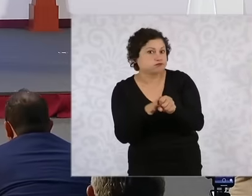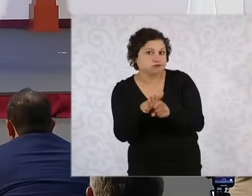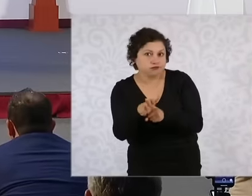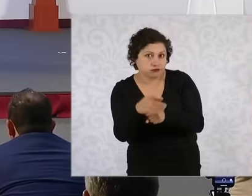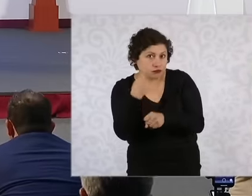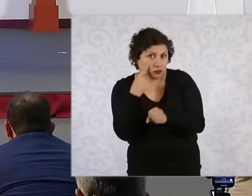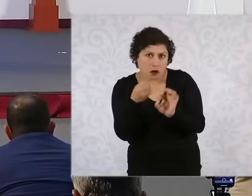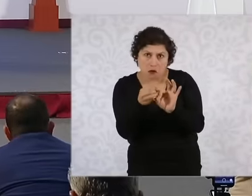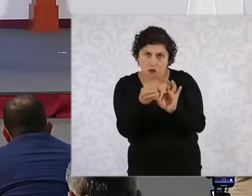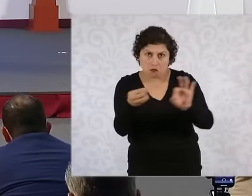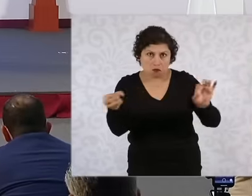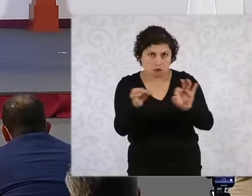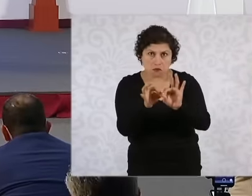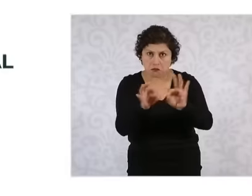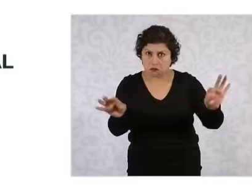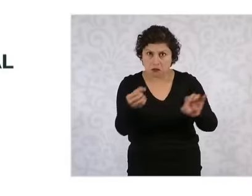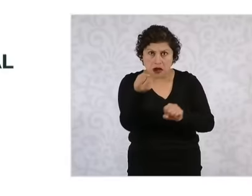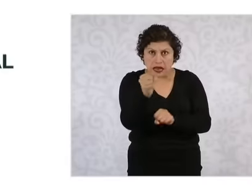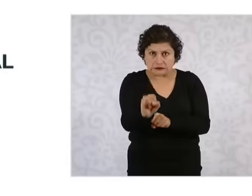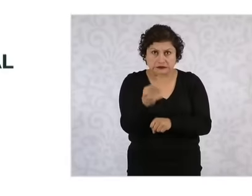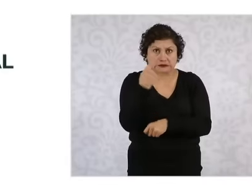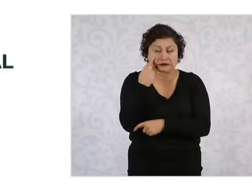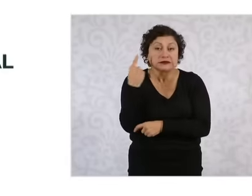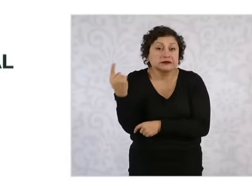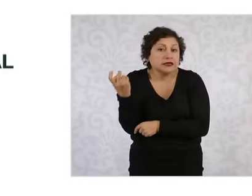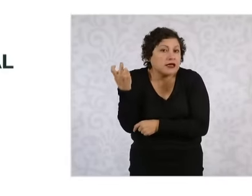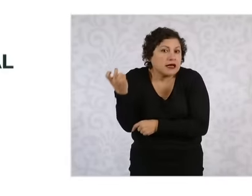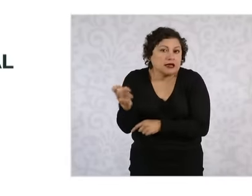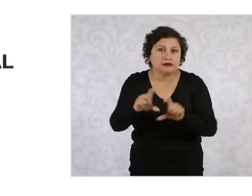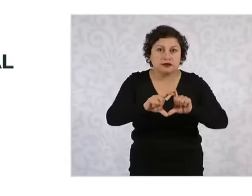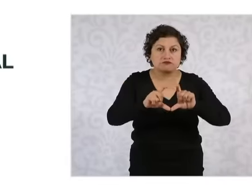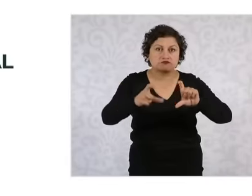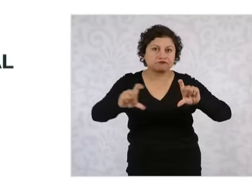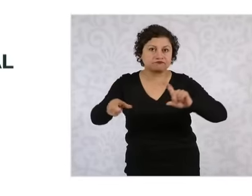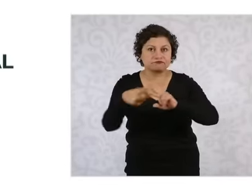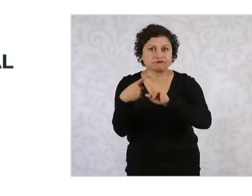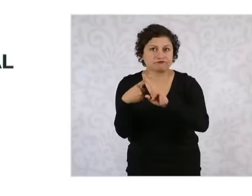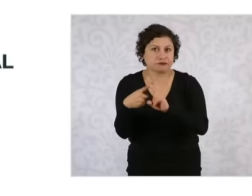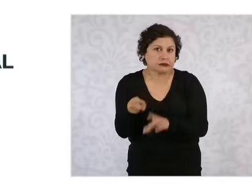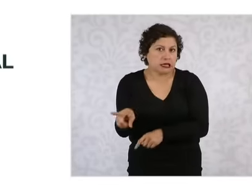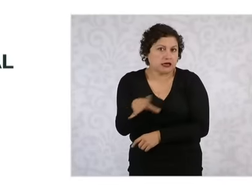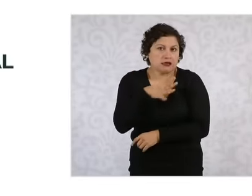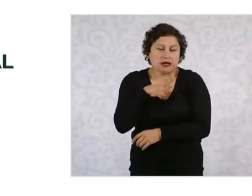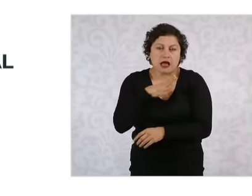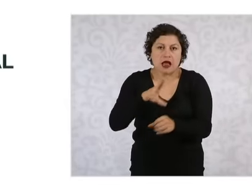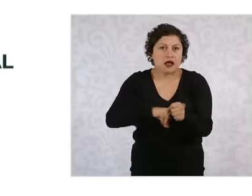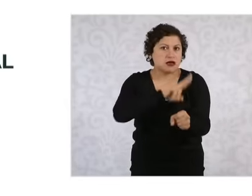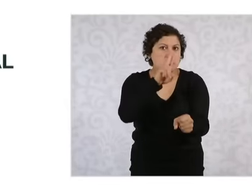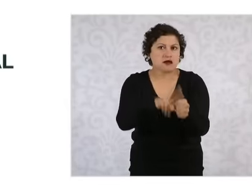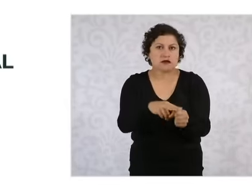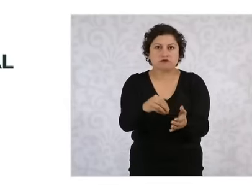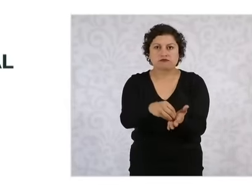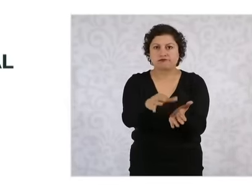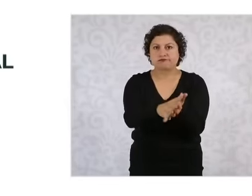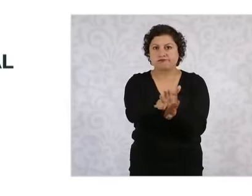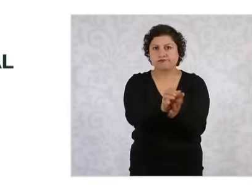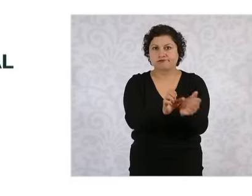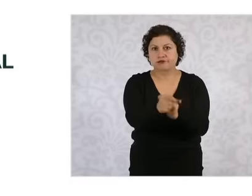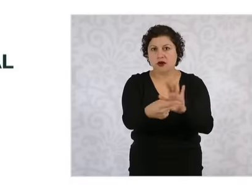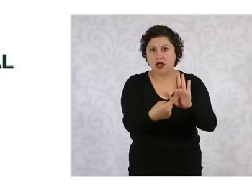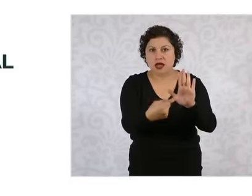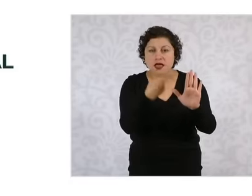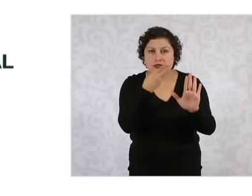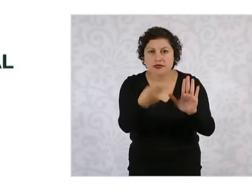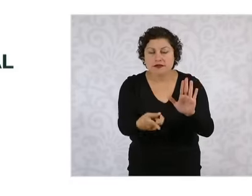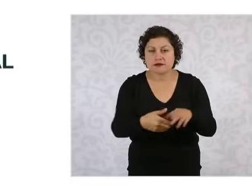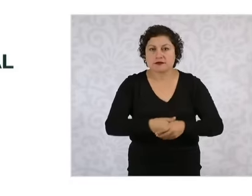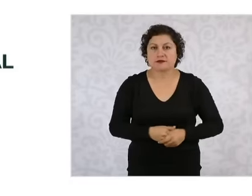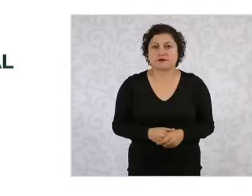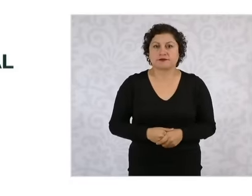is, the law says the formula to obtain the number of multi-member deputies